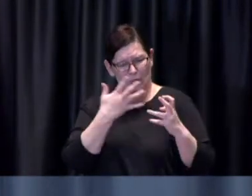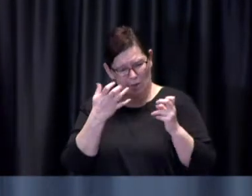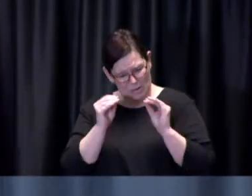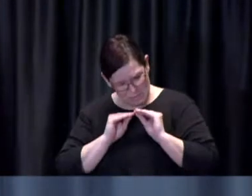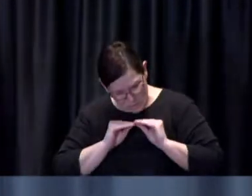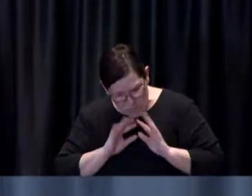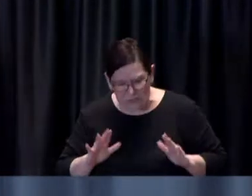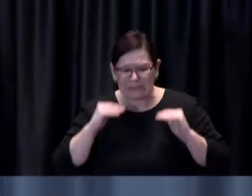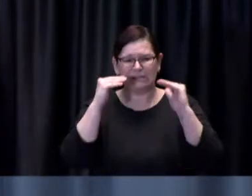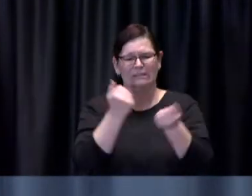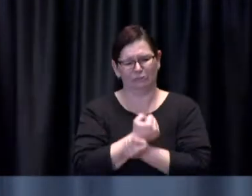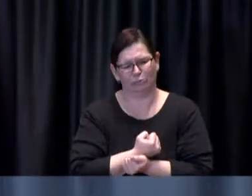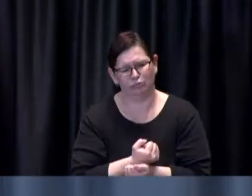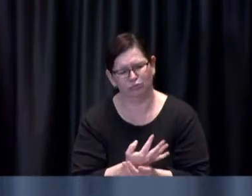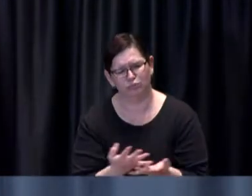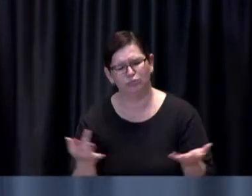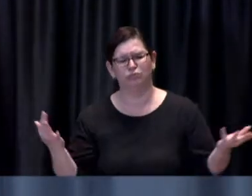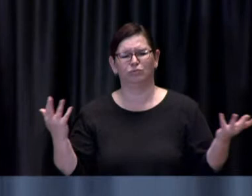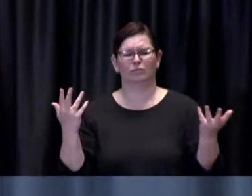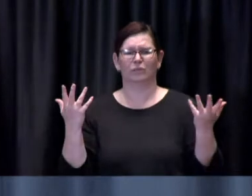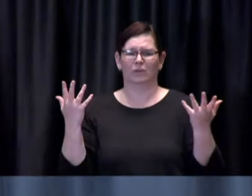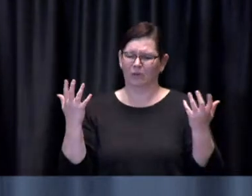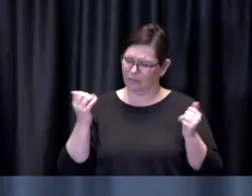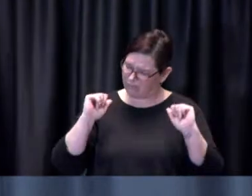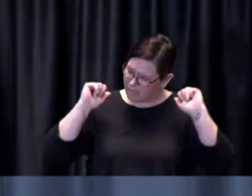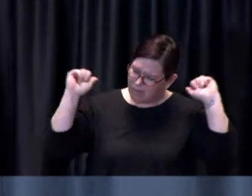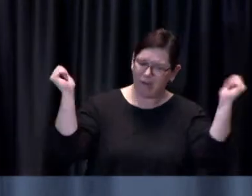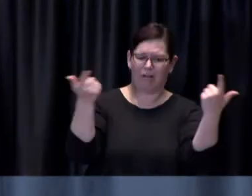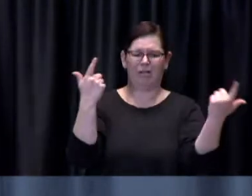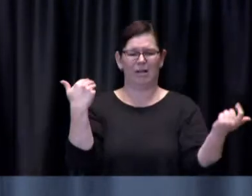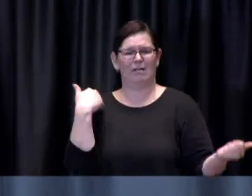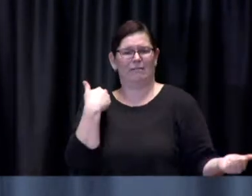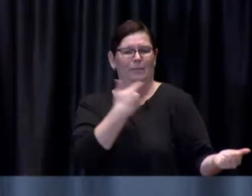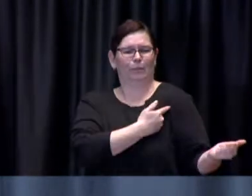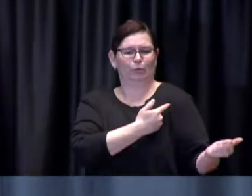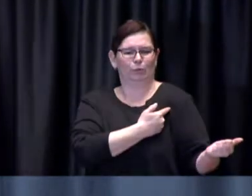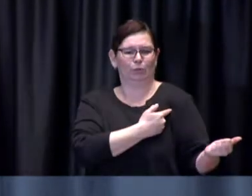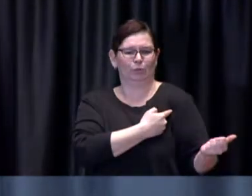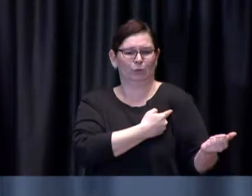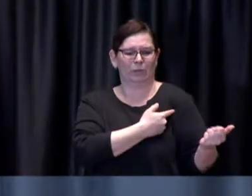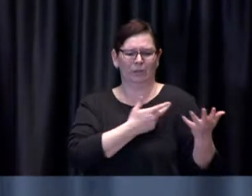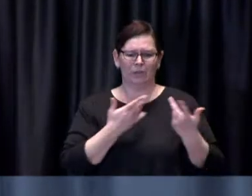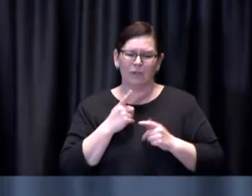city and get as many vaccines rolled out as possible so ongoing ongoing work I too am very